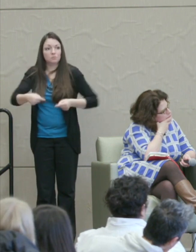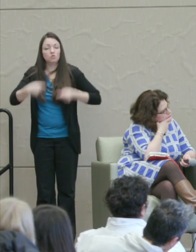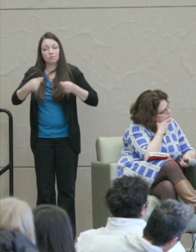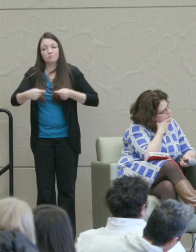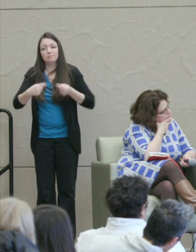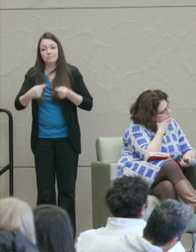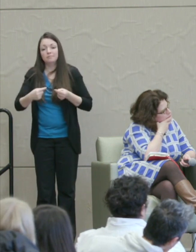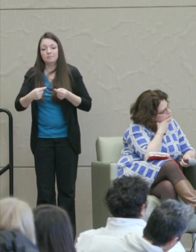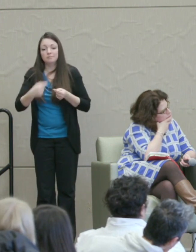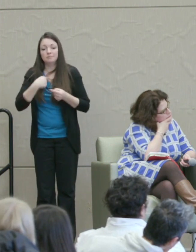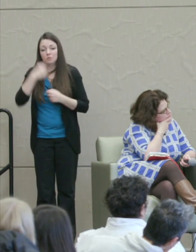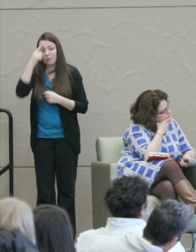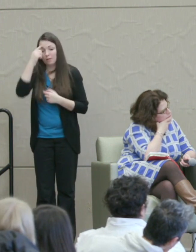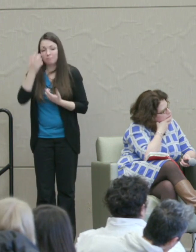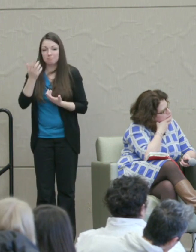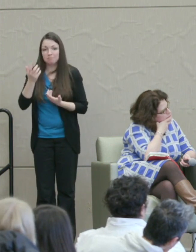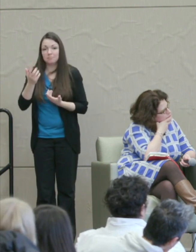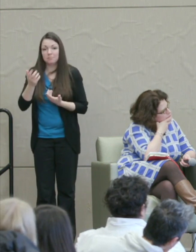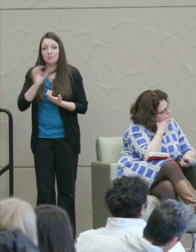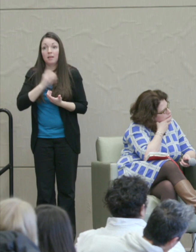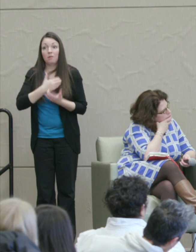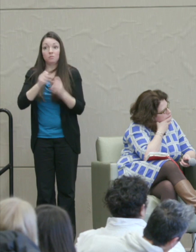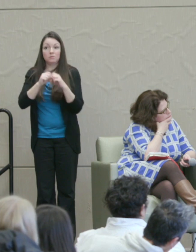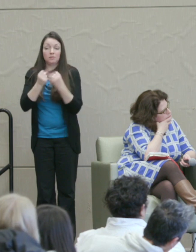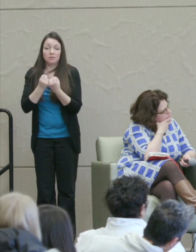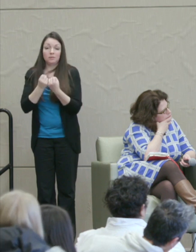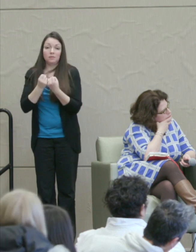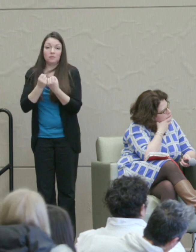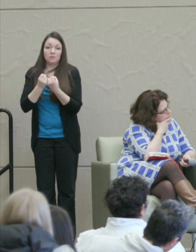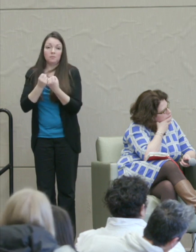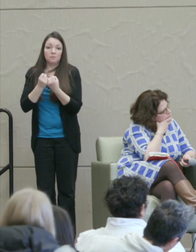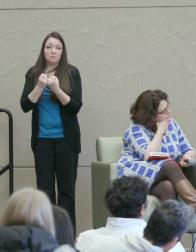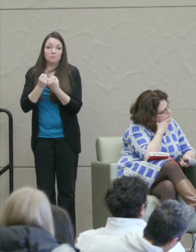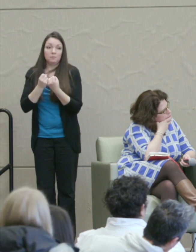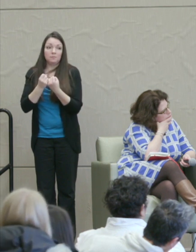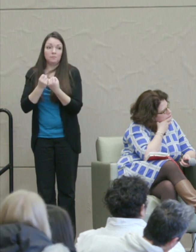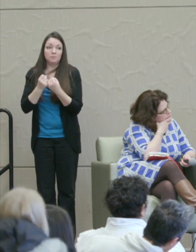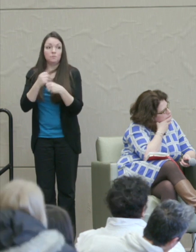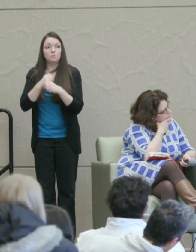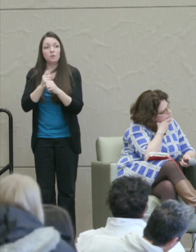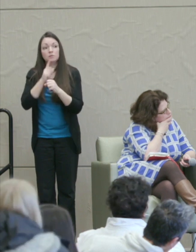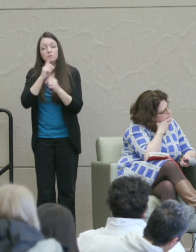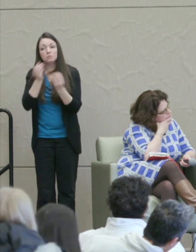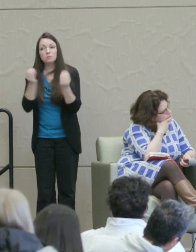And I think in our society what makes it a particular struggle where we do see other